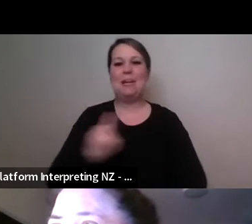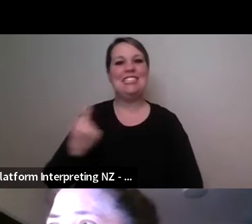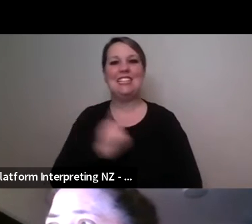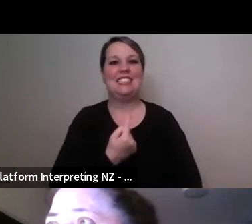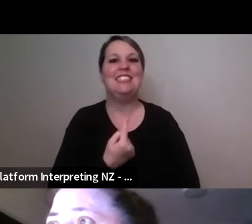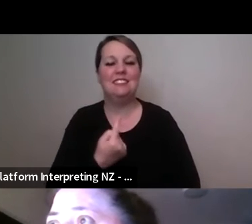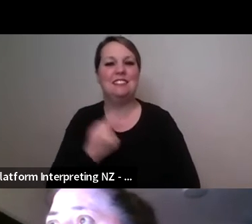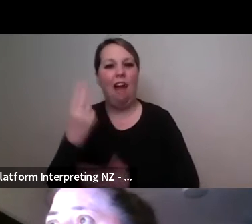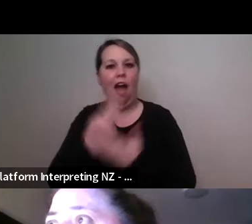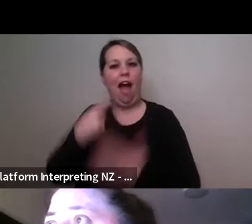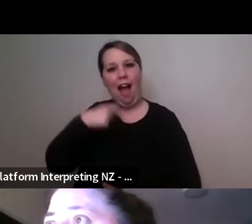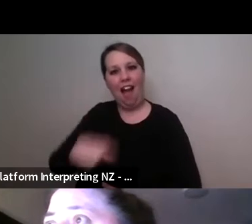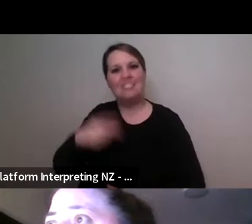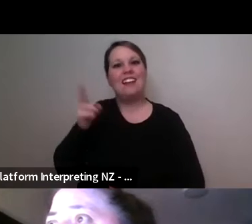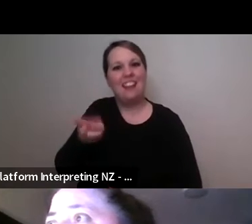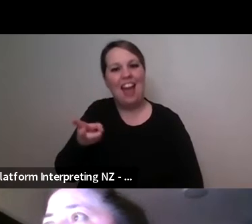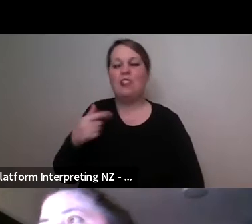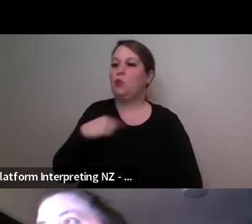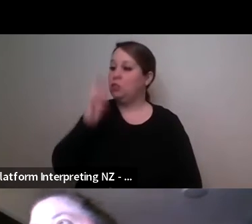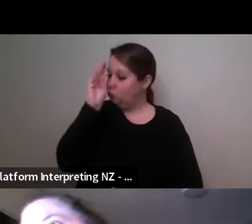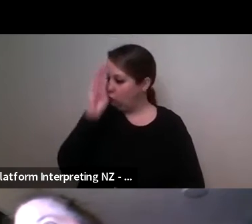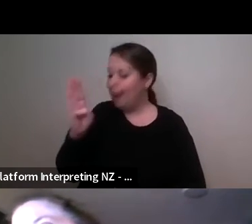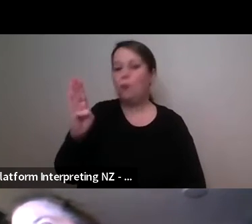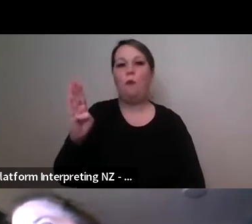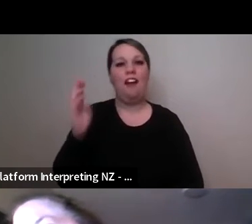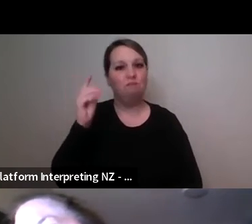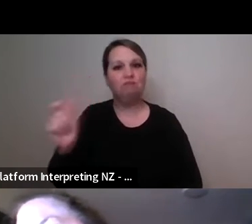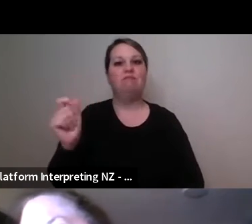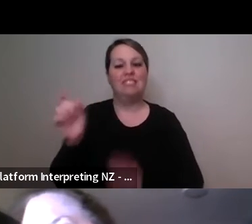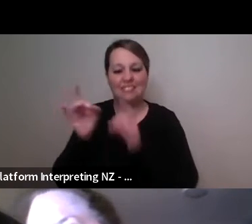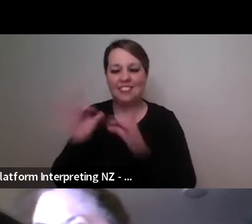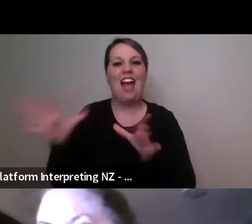into work straight away on an international stage but but that was also you know challenging because